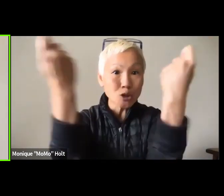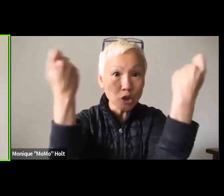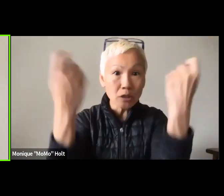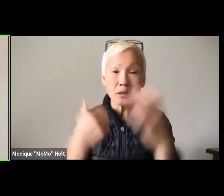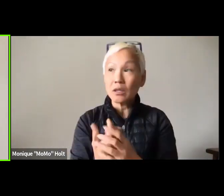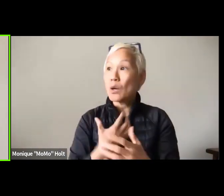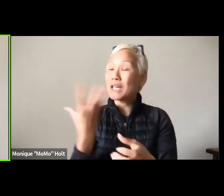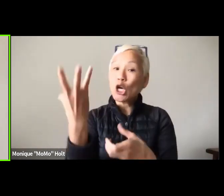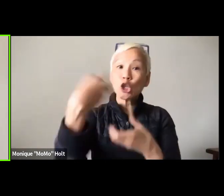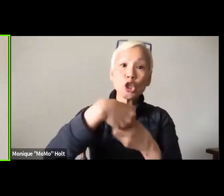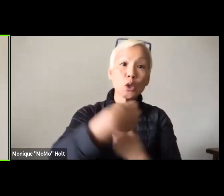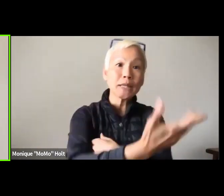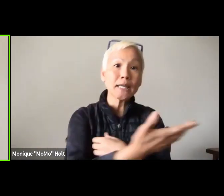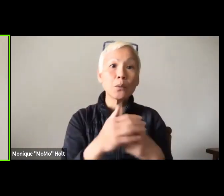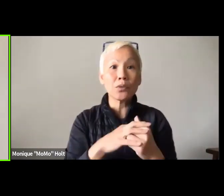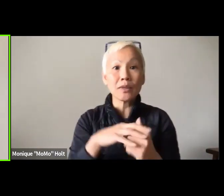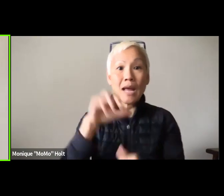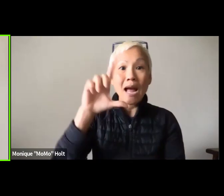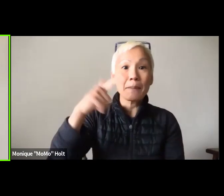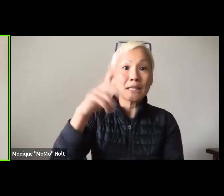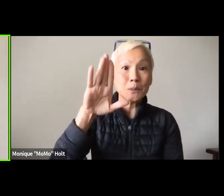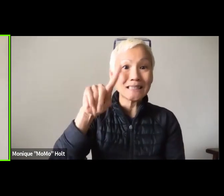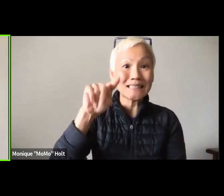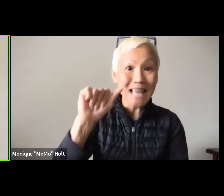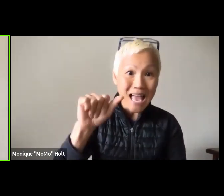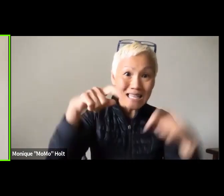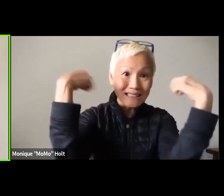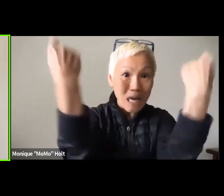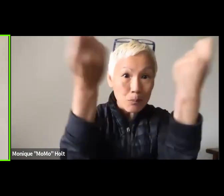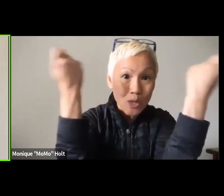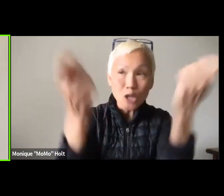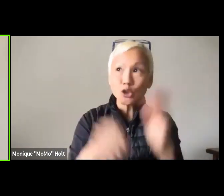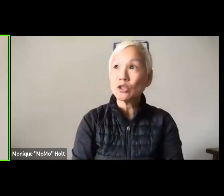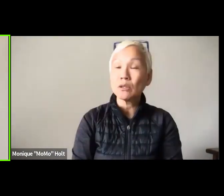And the Juneteenth celebration,